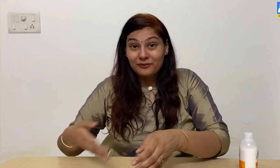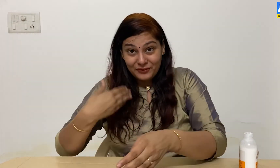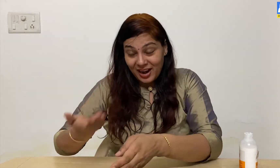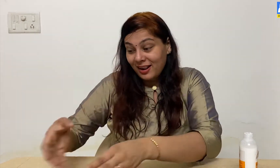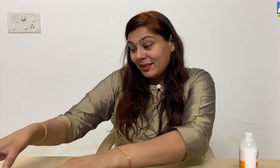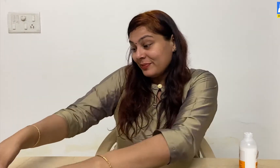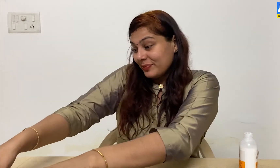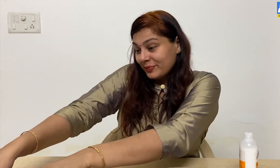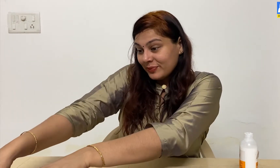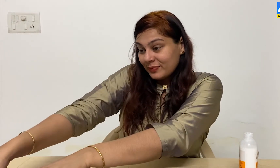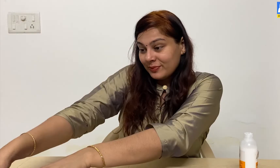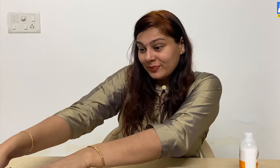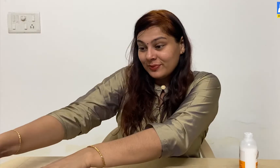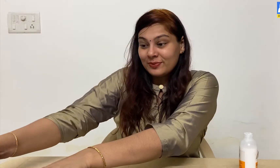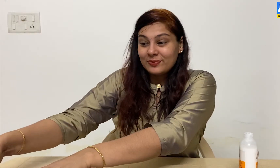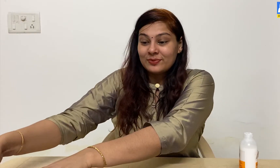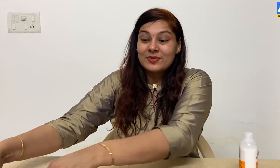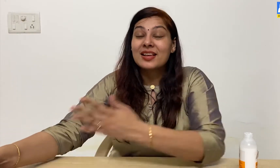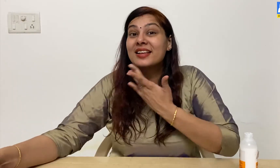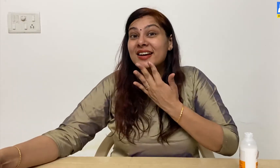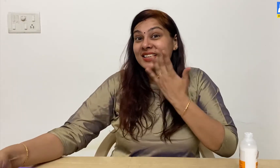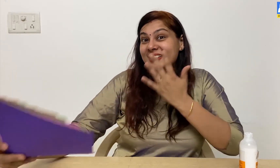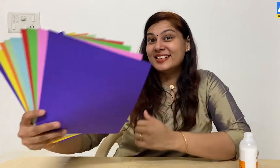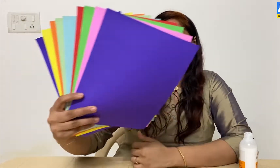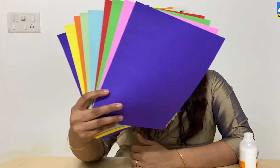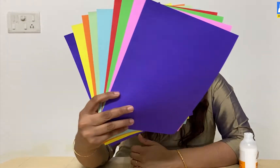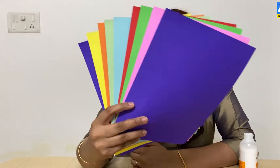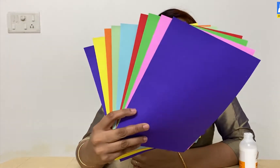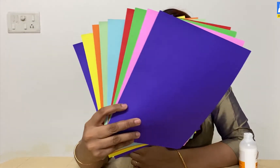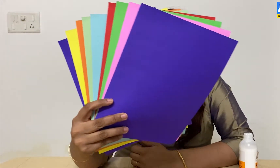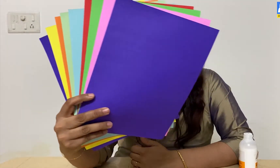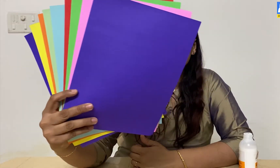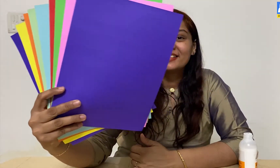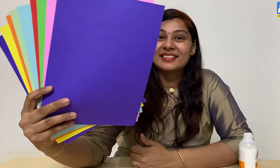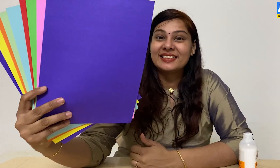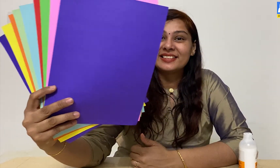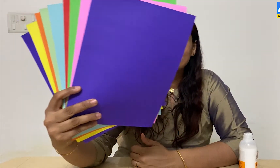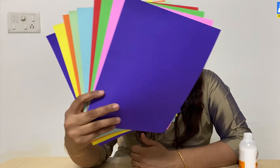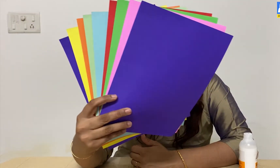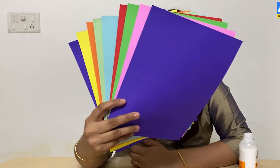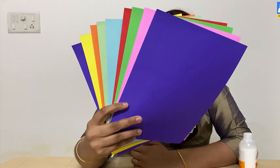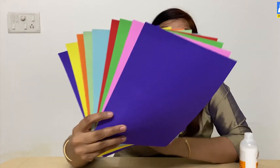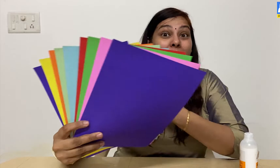After this, you will need colorful sheets of A4 size.